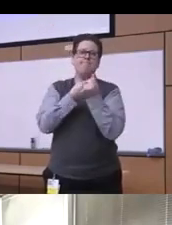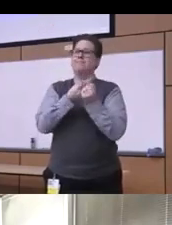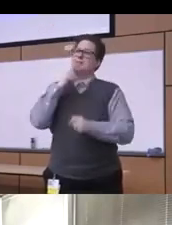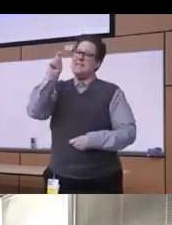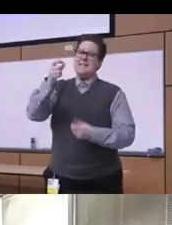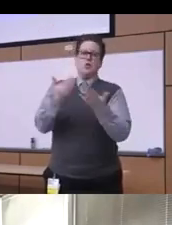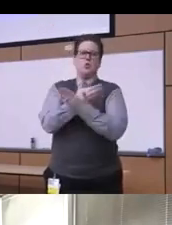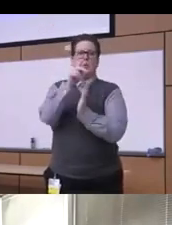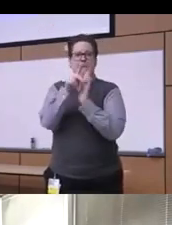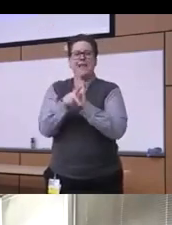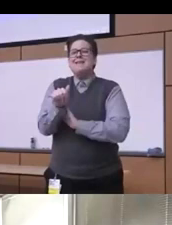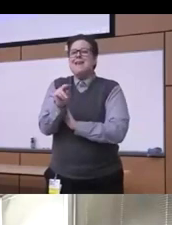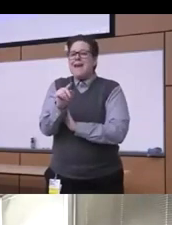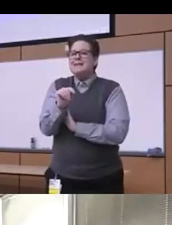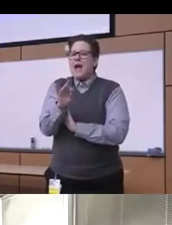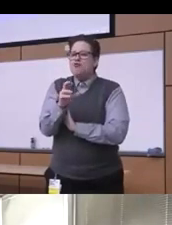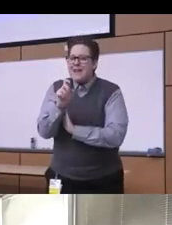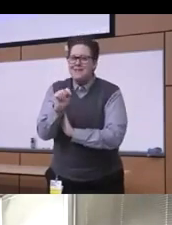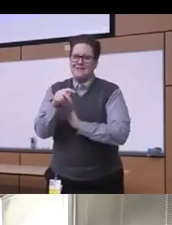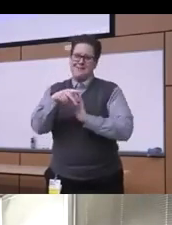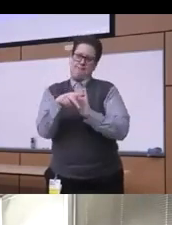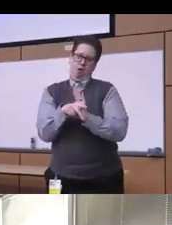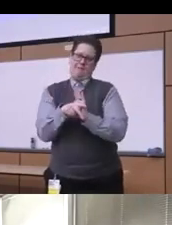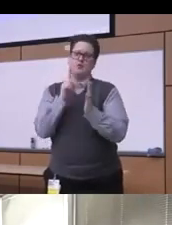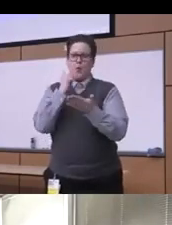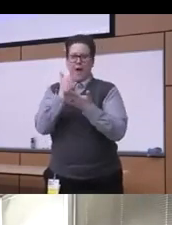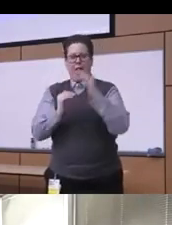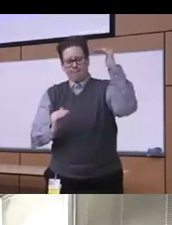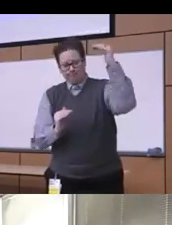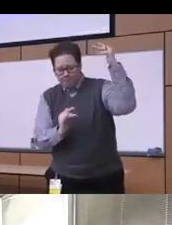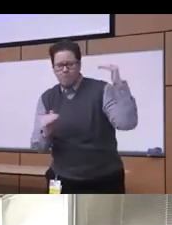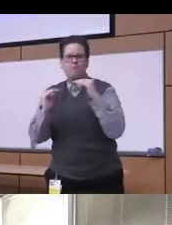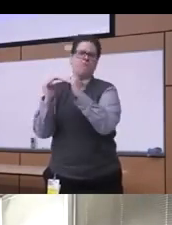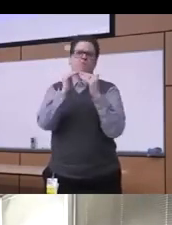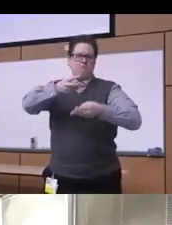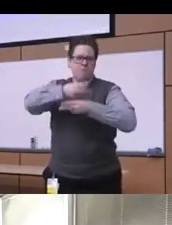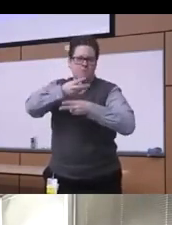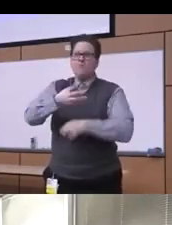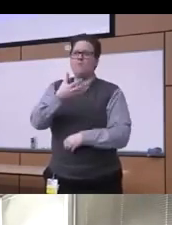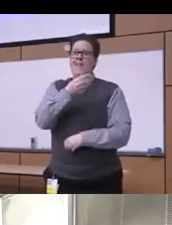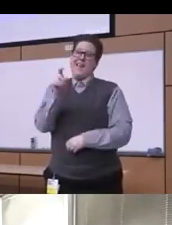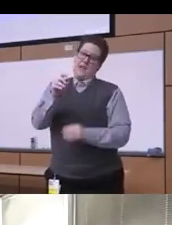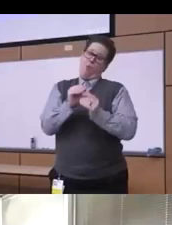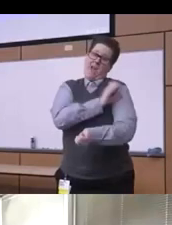anti-racist and addressing inequities and uh as well as doing more clinical research and